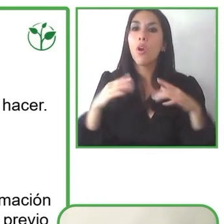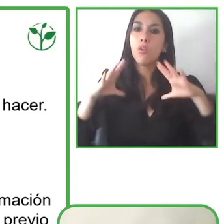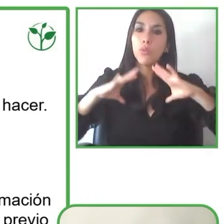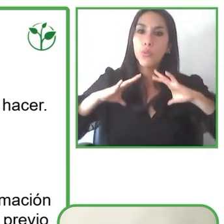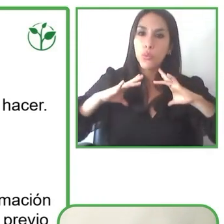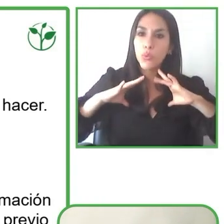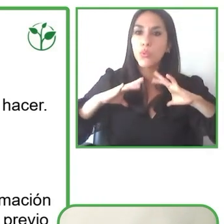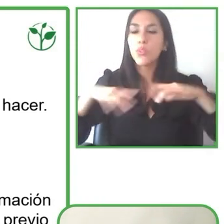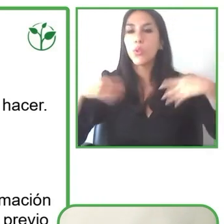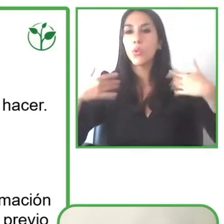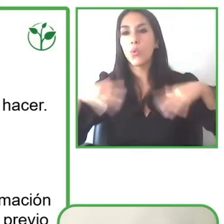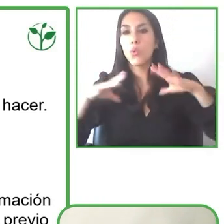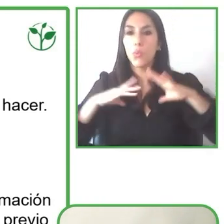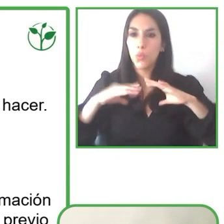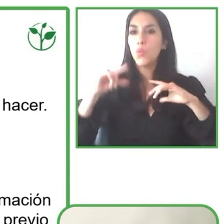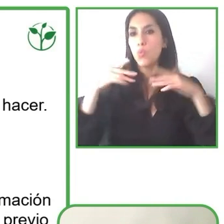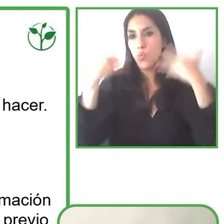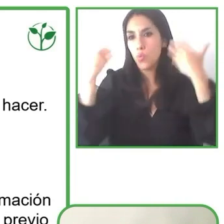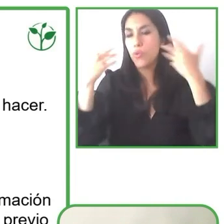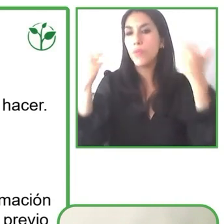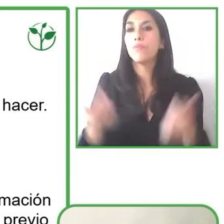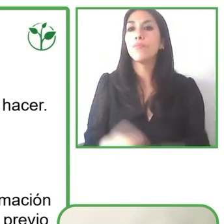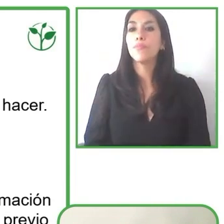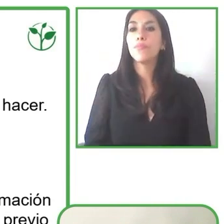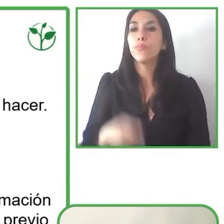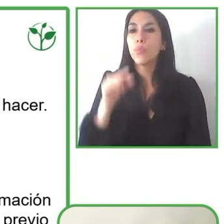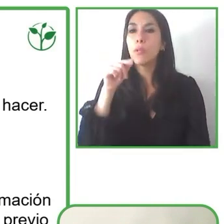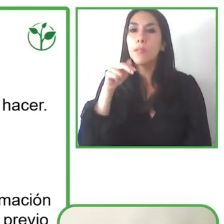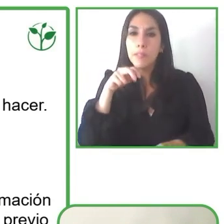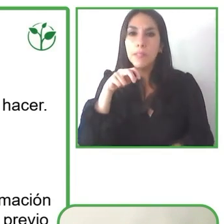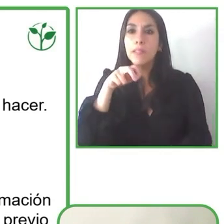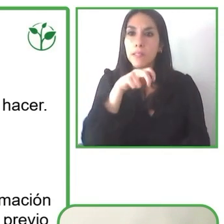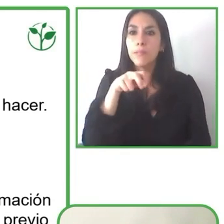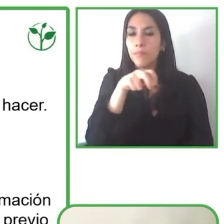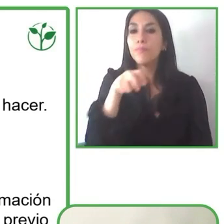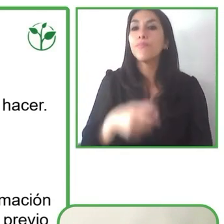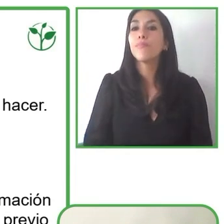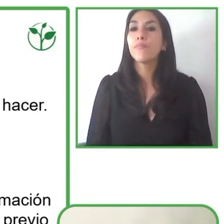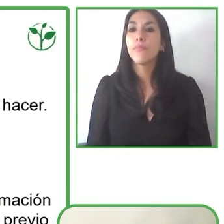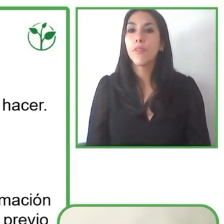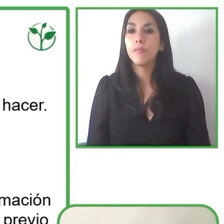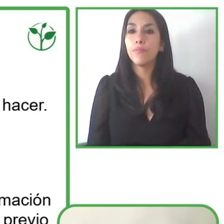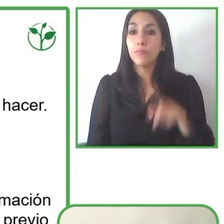And so we want to make sure that we go beyond and allow the person that is visiting the destination